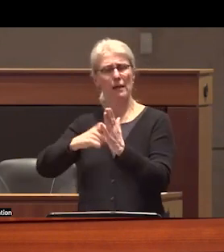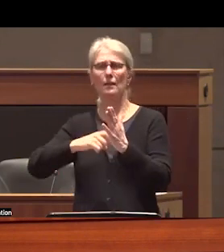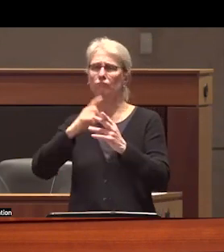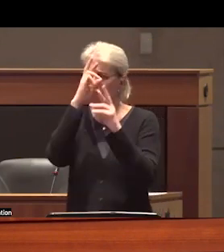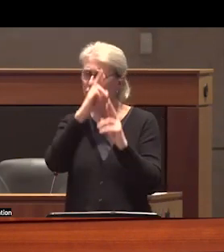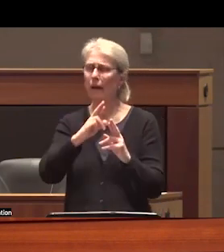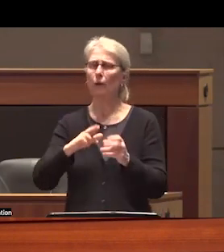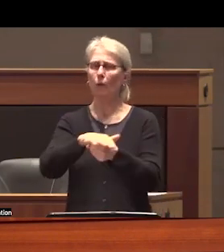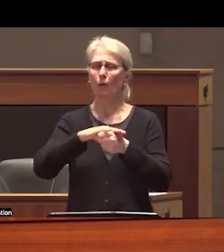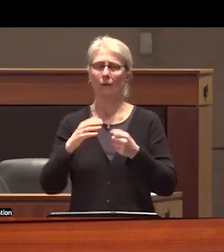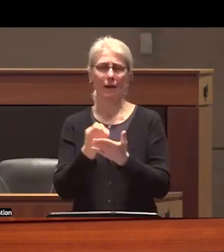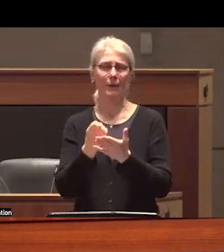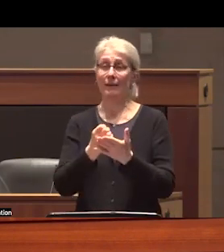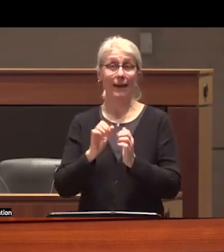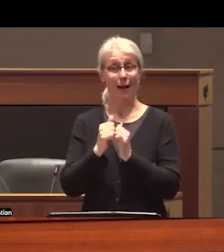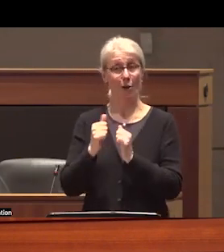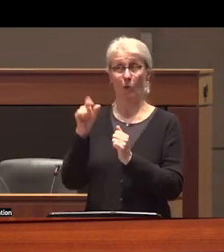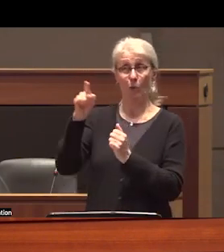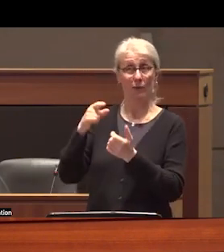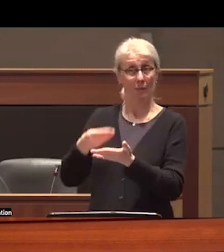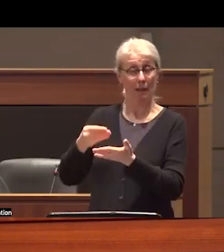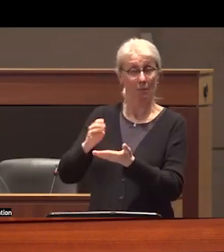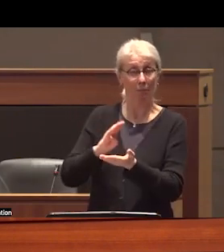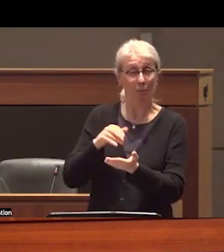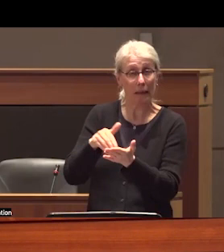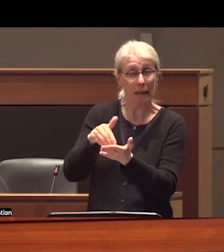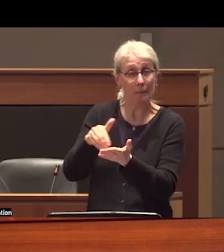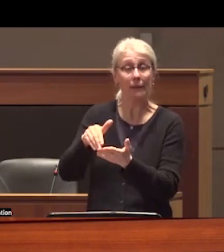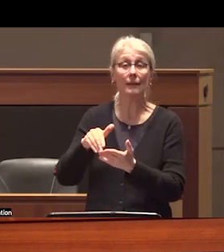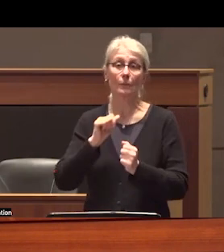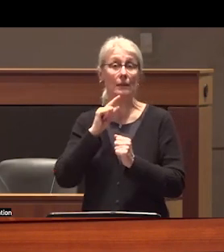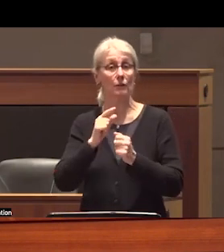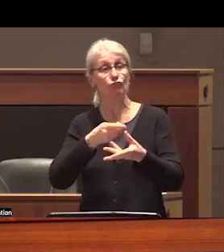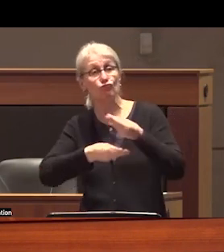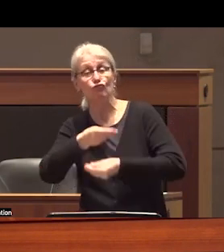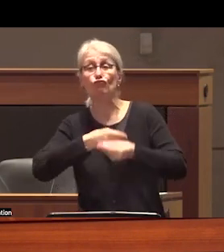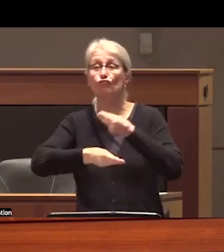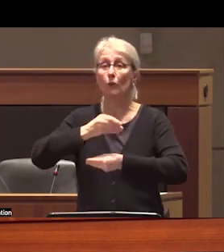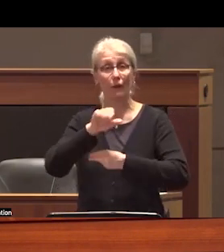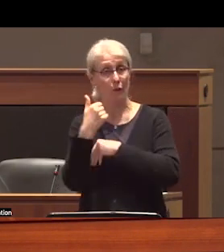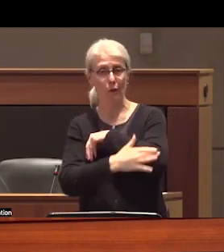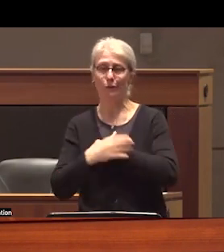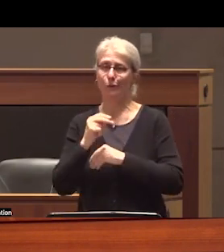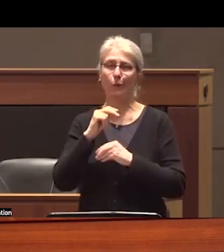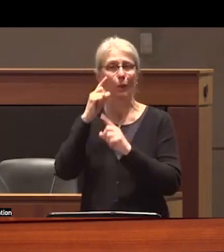figures are not achieved through Fair transparent and mutually beneficial economic exchange this